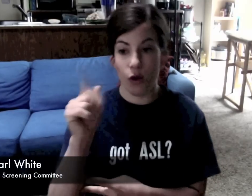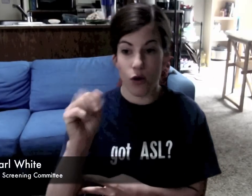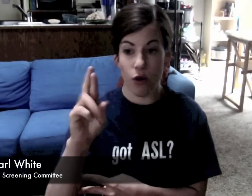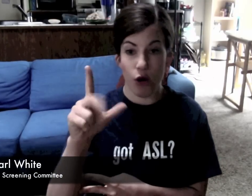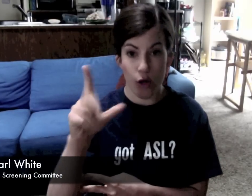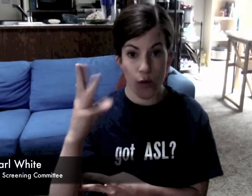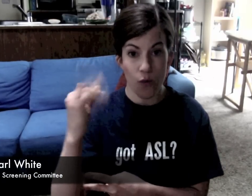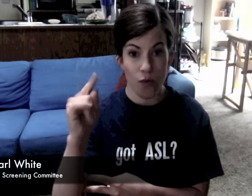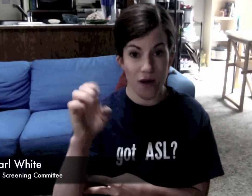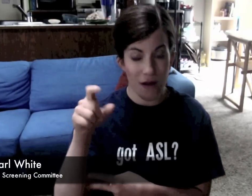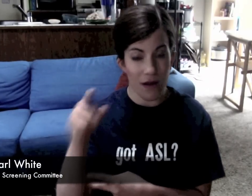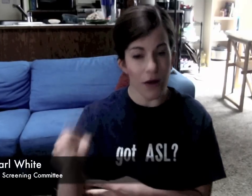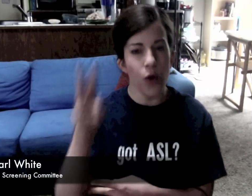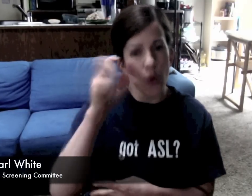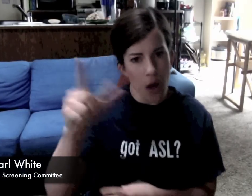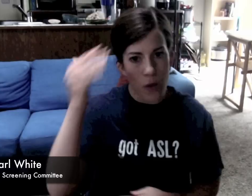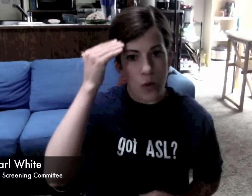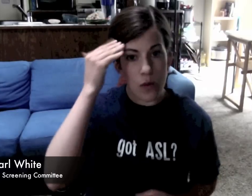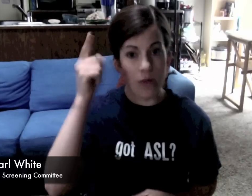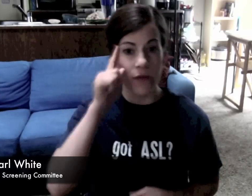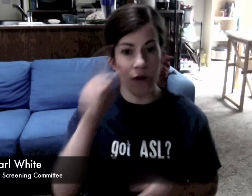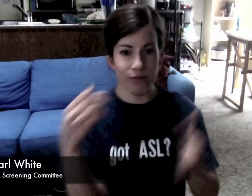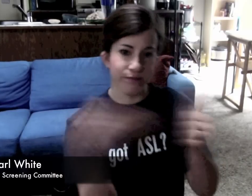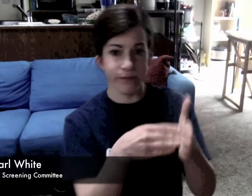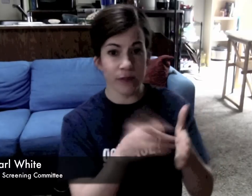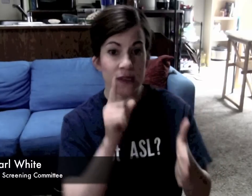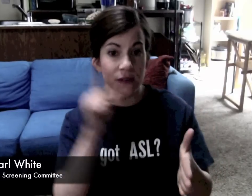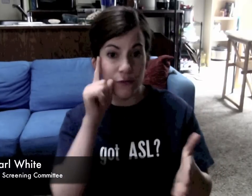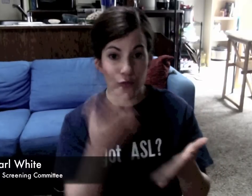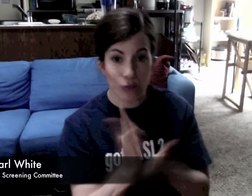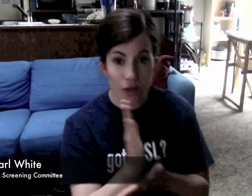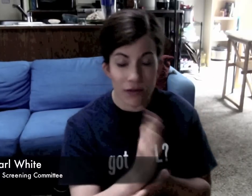Karl White is well known for his prejudice against deaf rights.